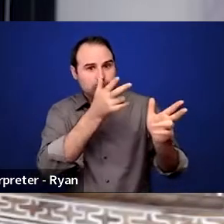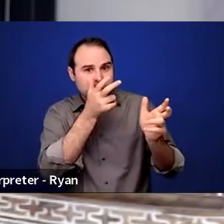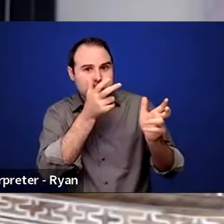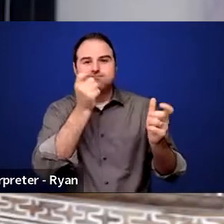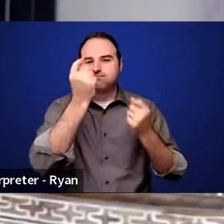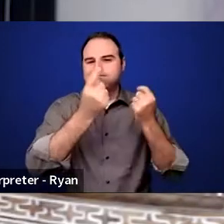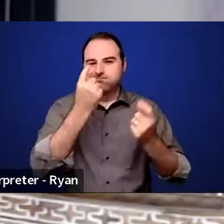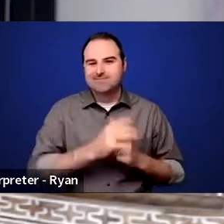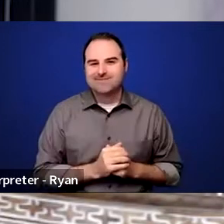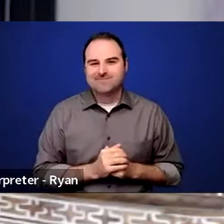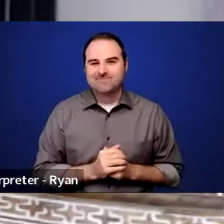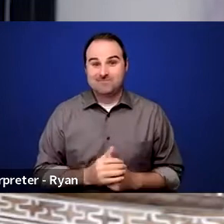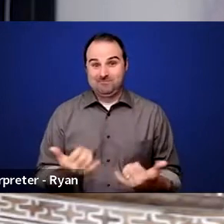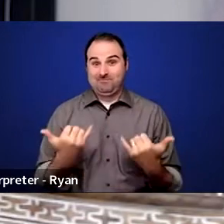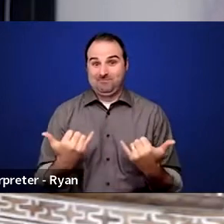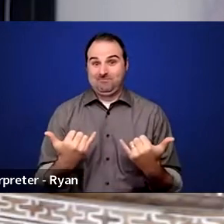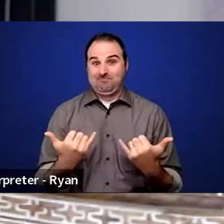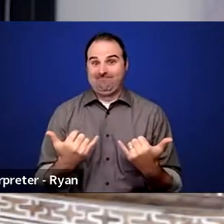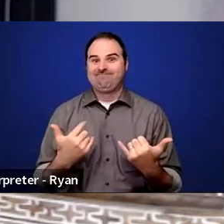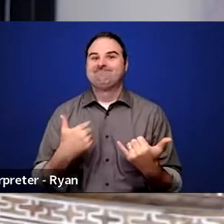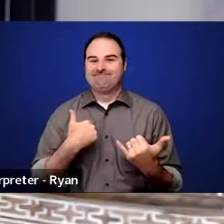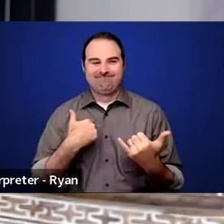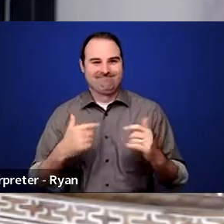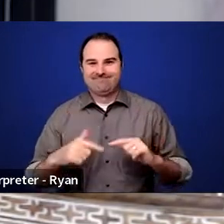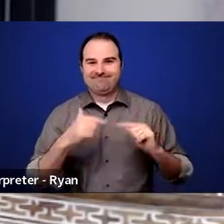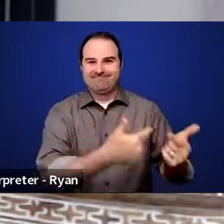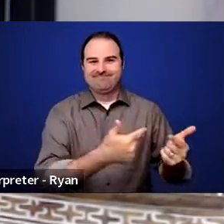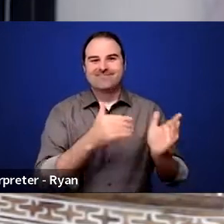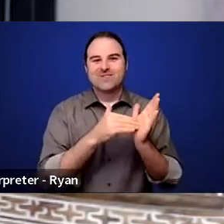it is my pleasure to turn this over to Dr. David Myers. So, David.